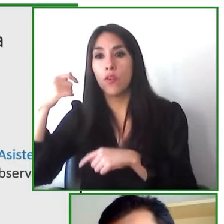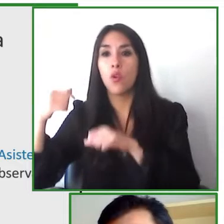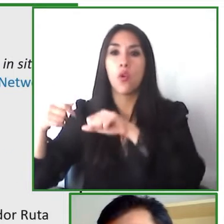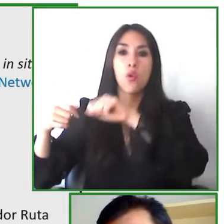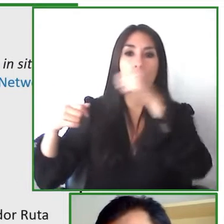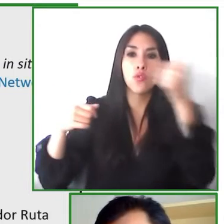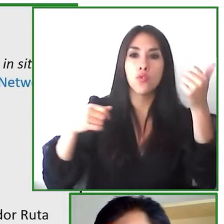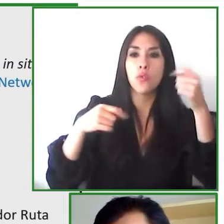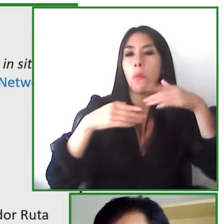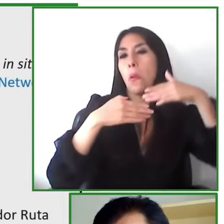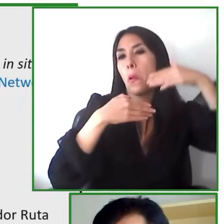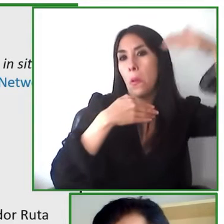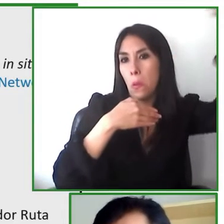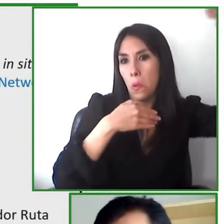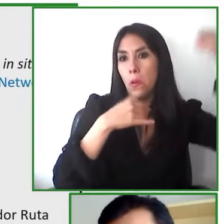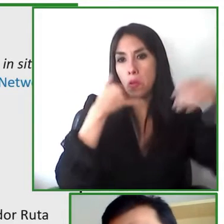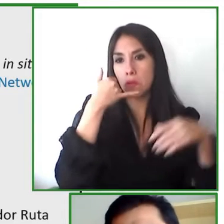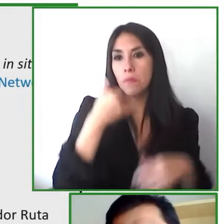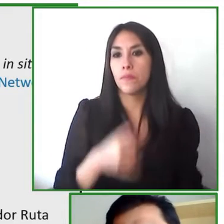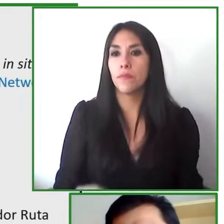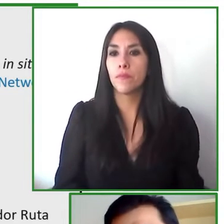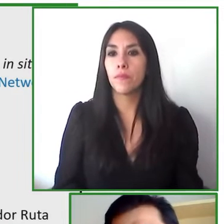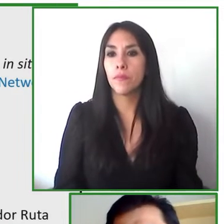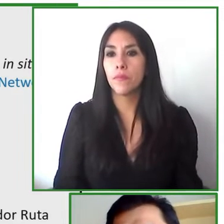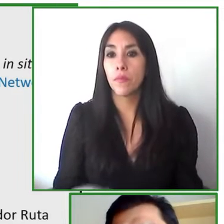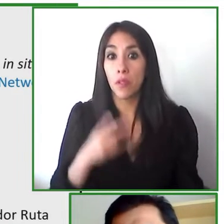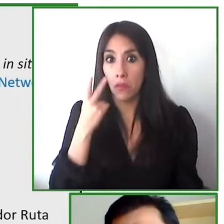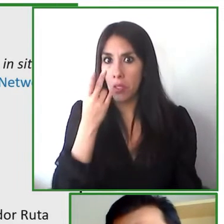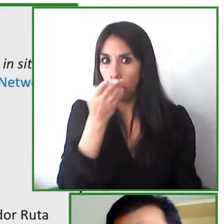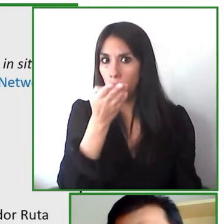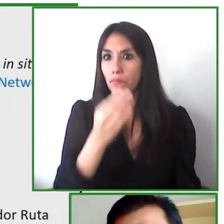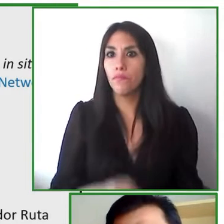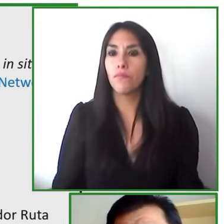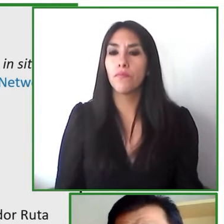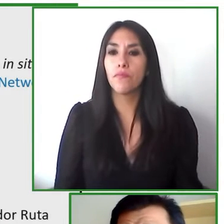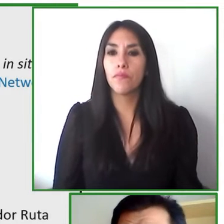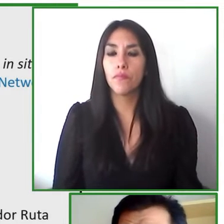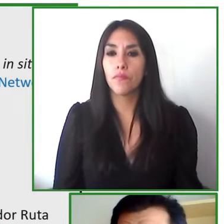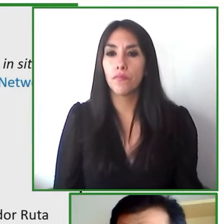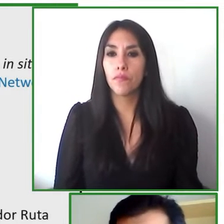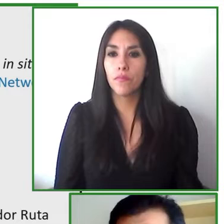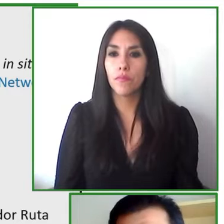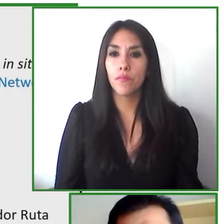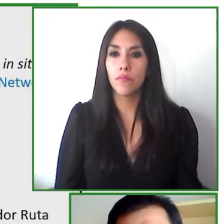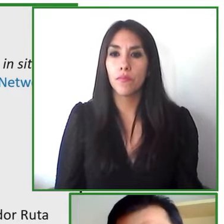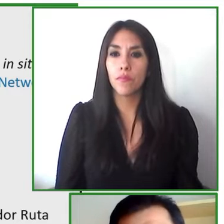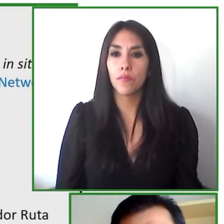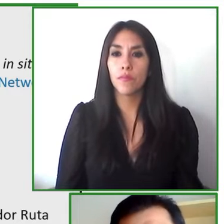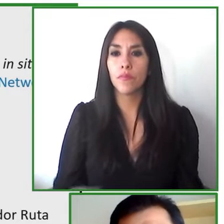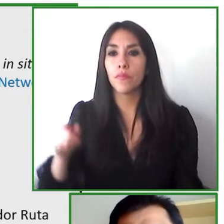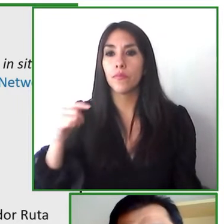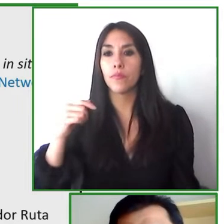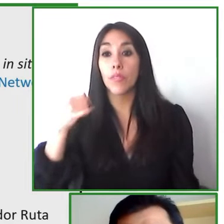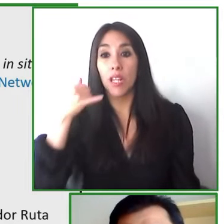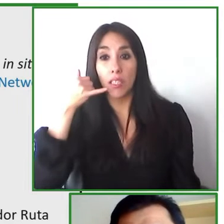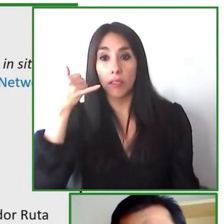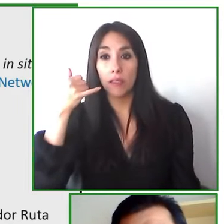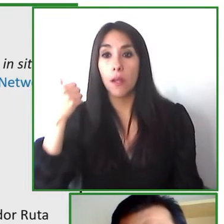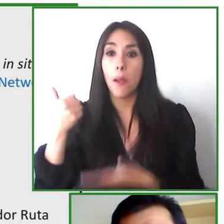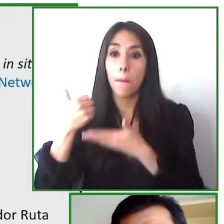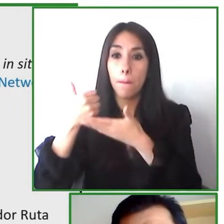that remote assistance the person the assistant will provide any